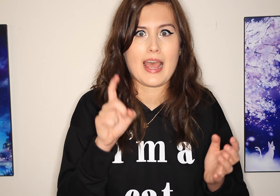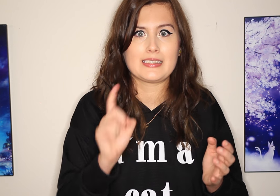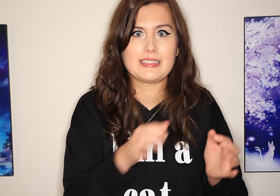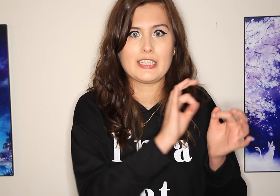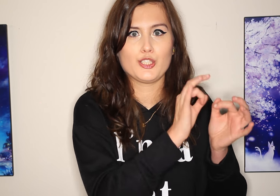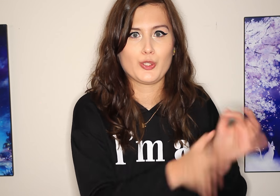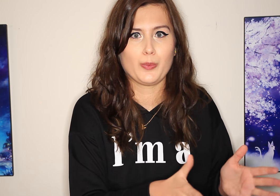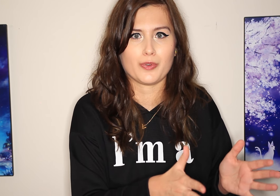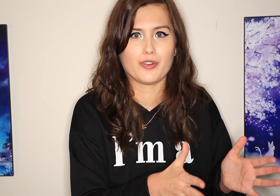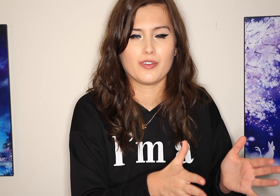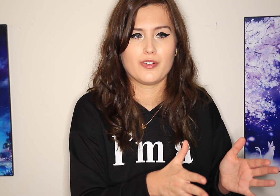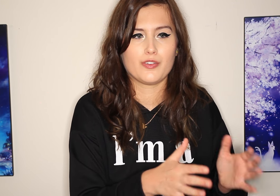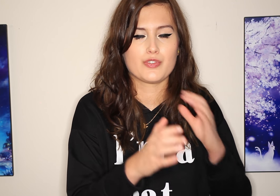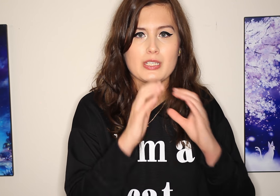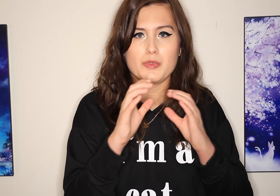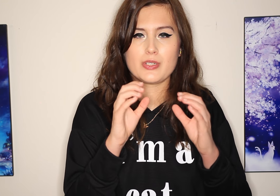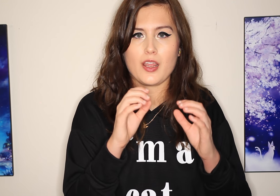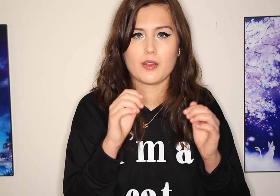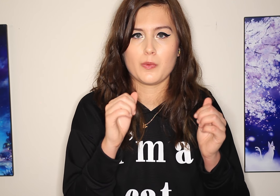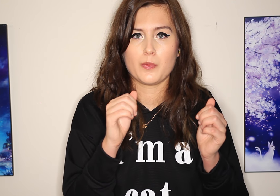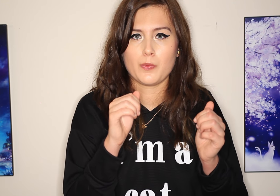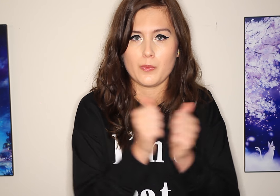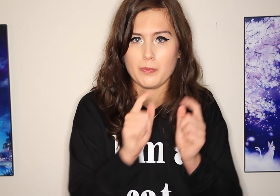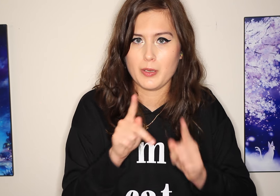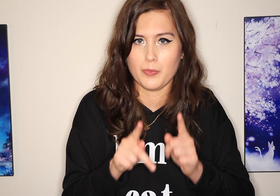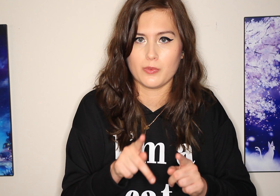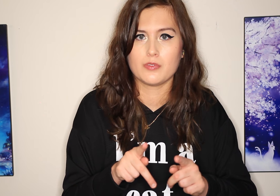I needed an interpreter to communicate with people.